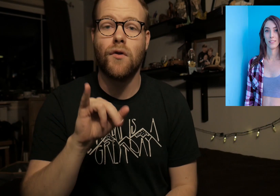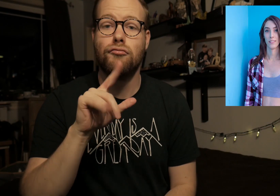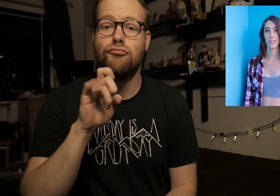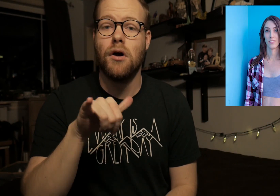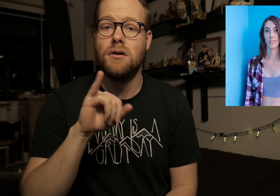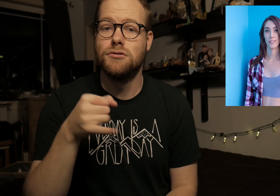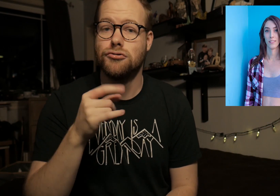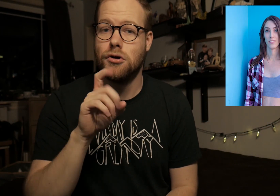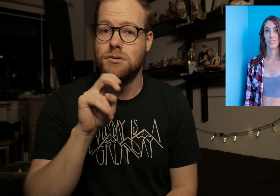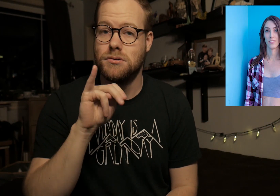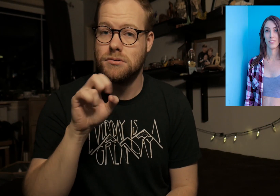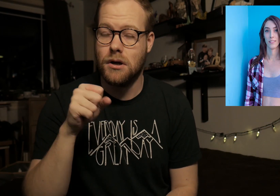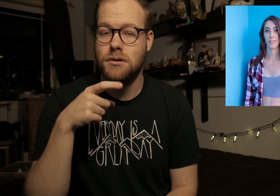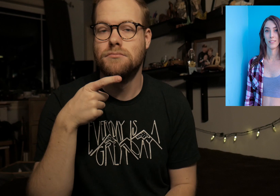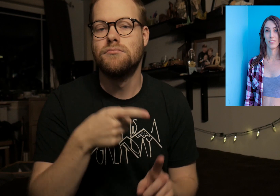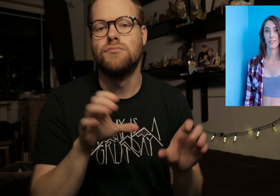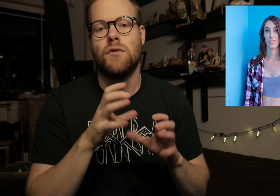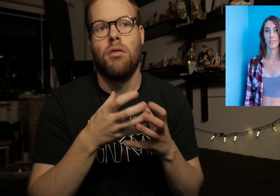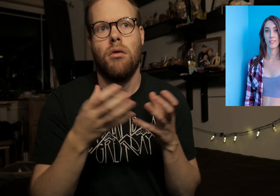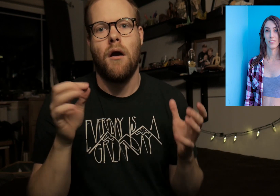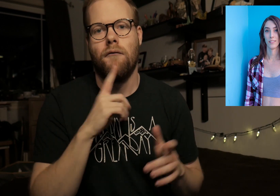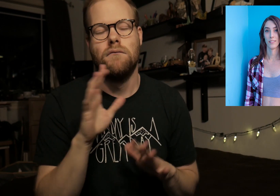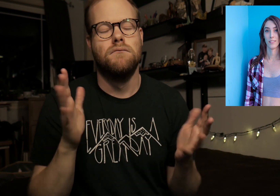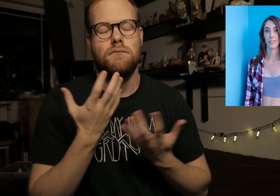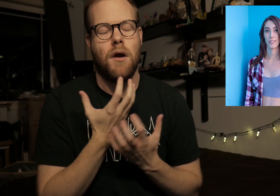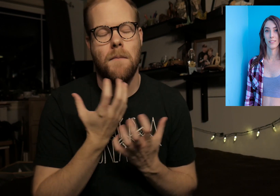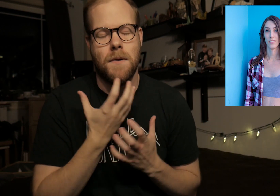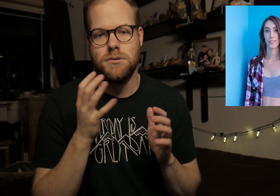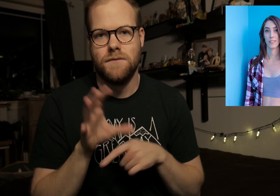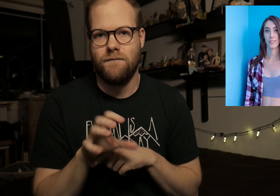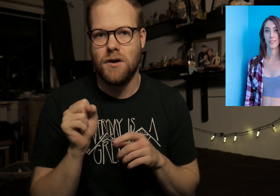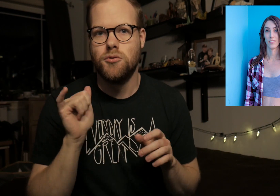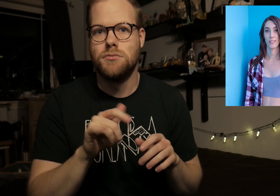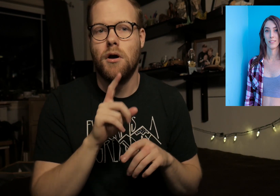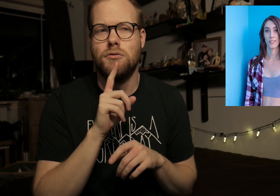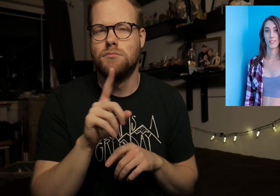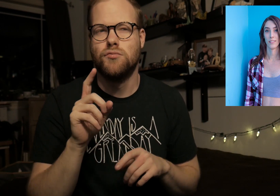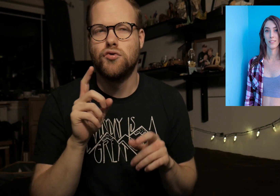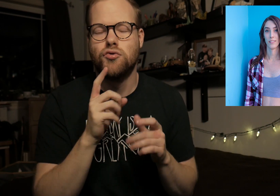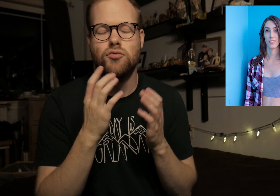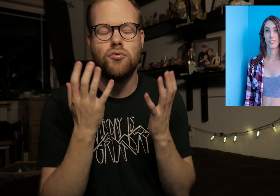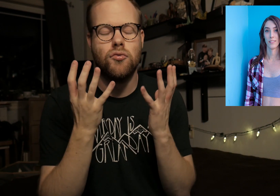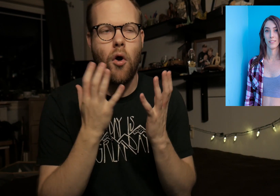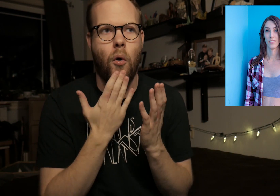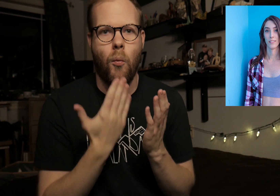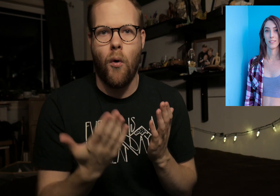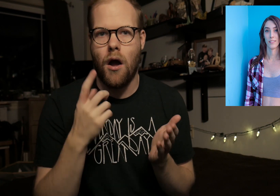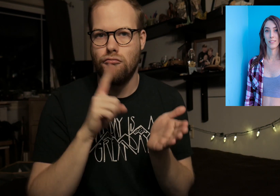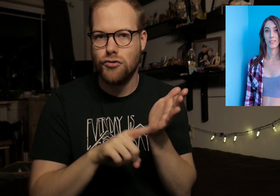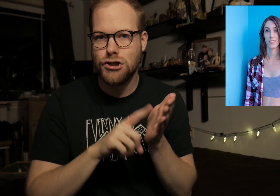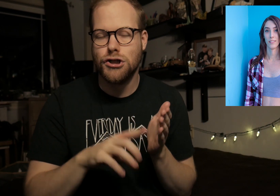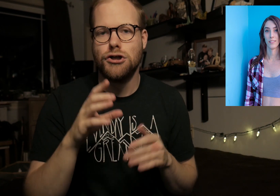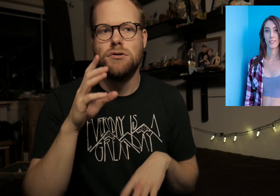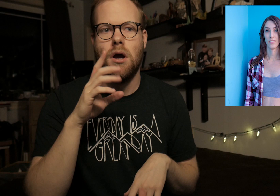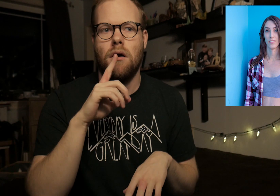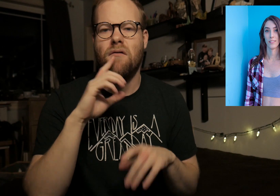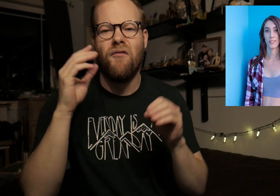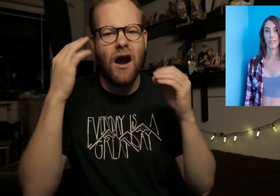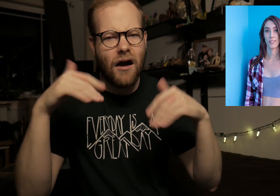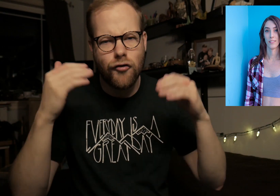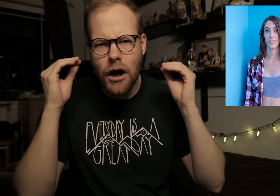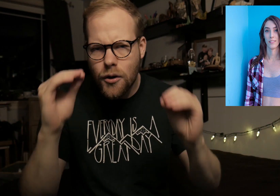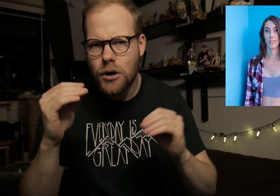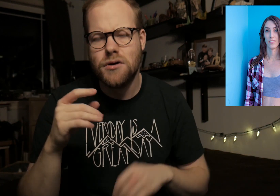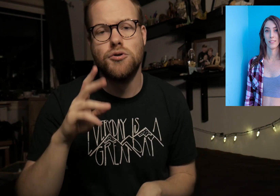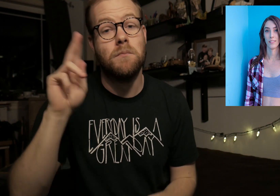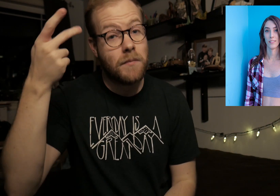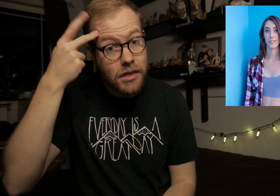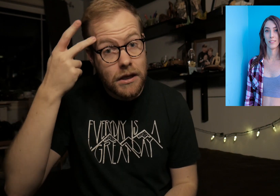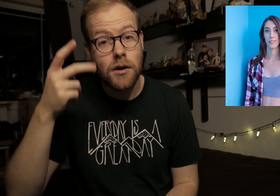Riley J. Dennis. They do a lot amazing videos that are so well-researched, very educational, political.